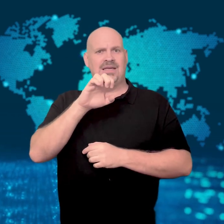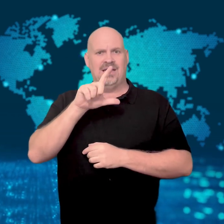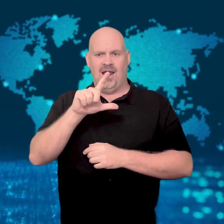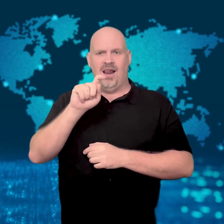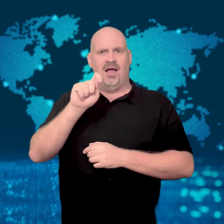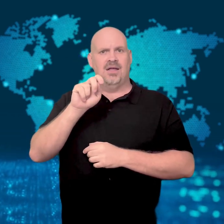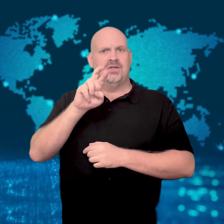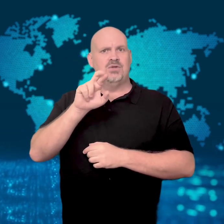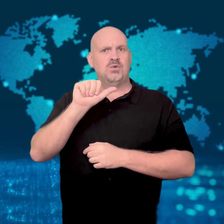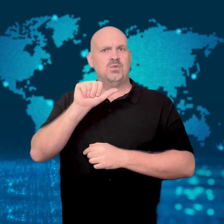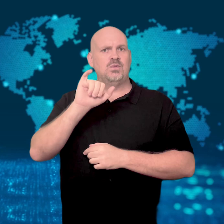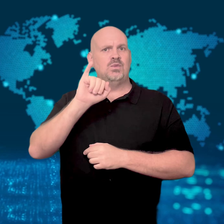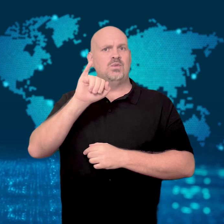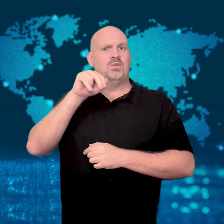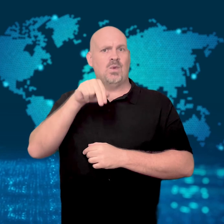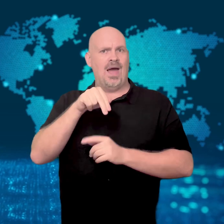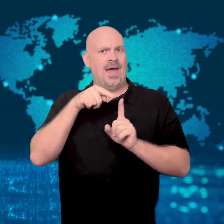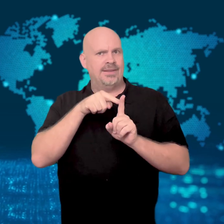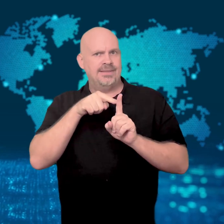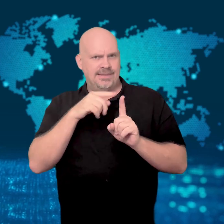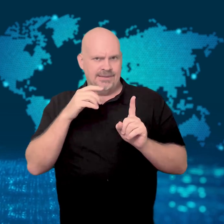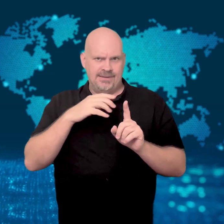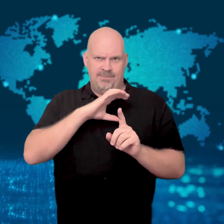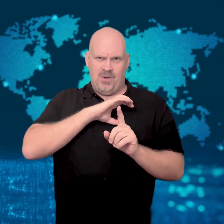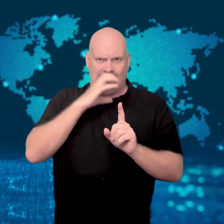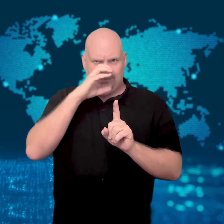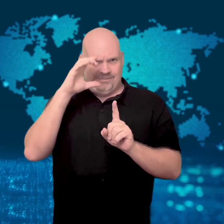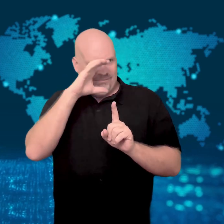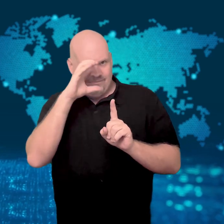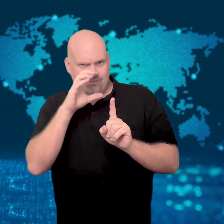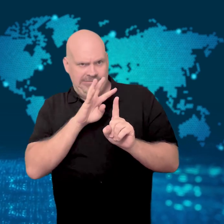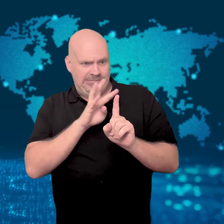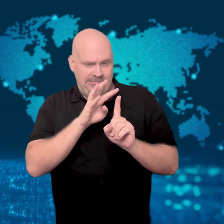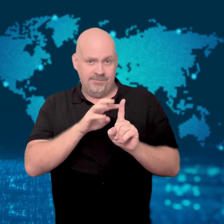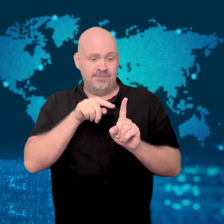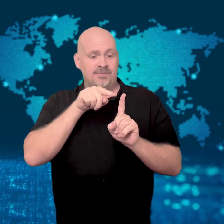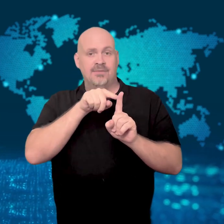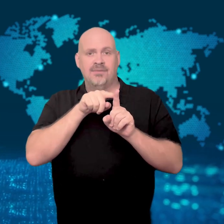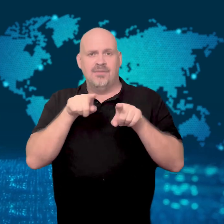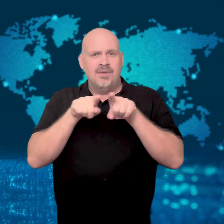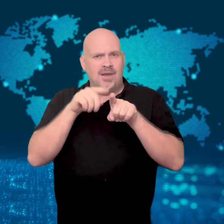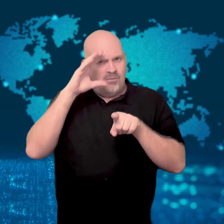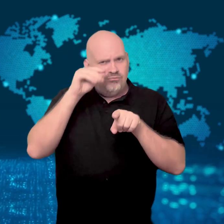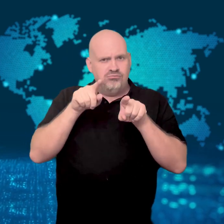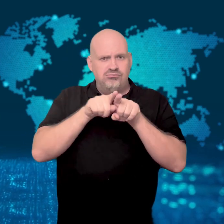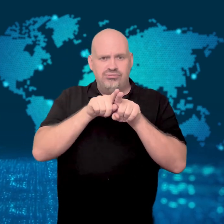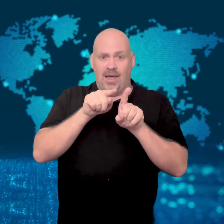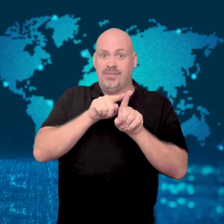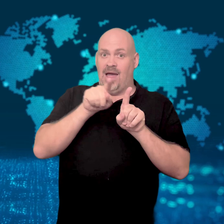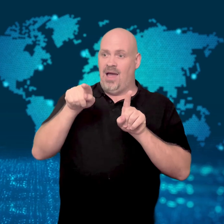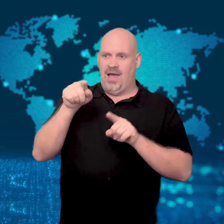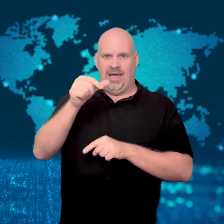The missing person being sought was Nathaniel Train, brother of